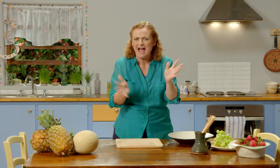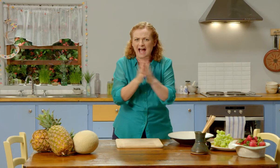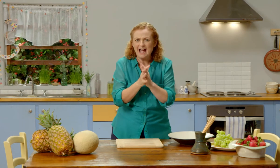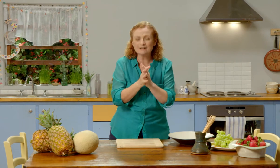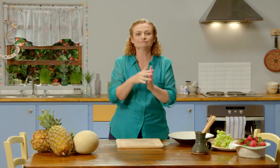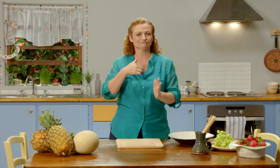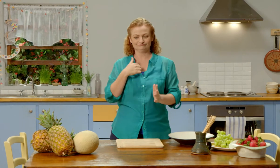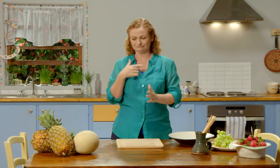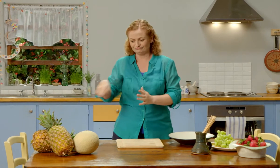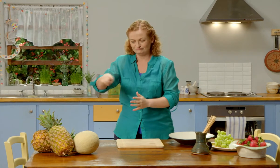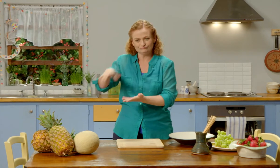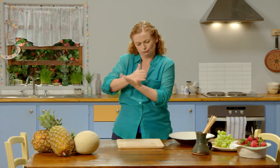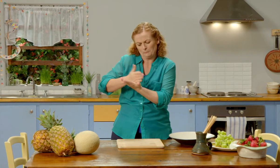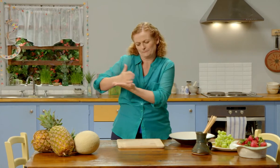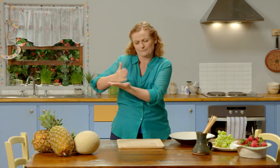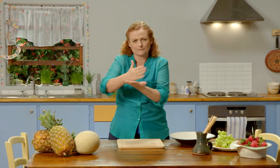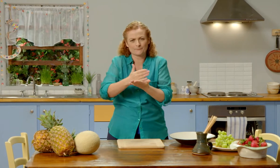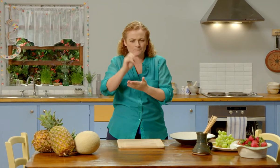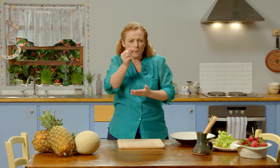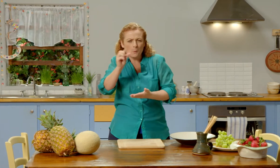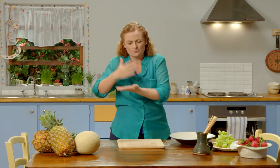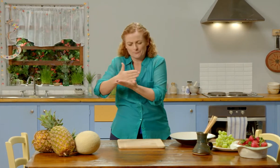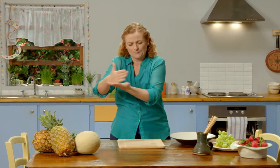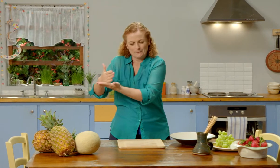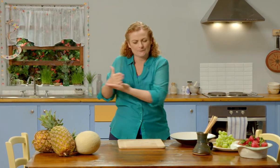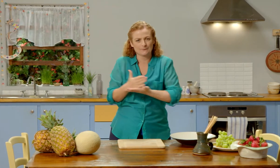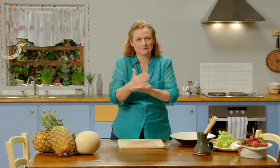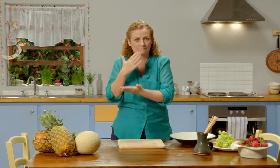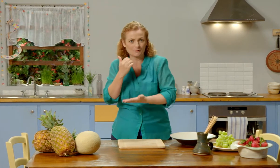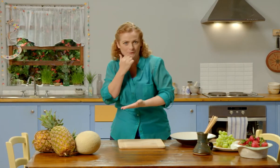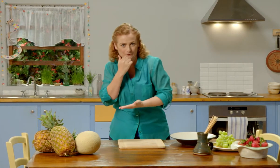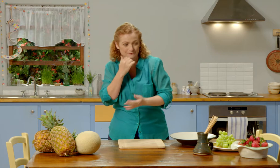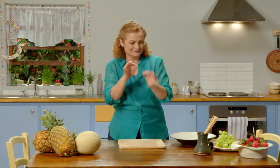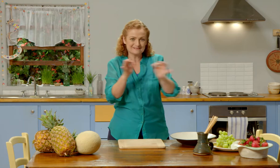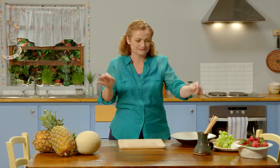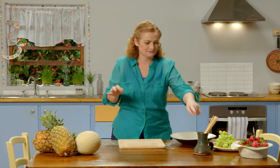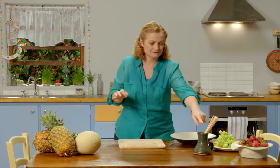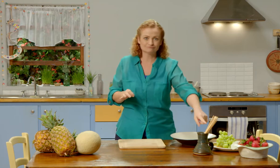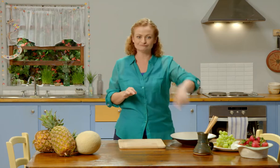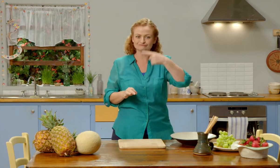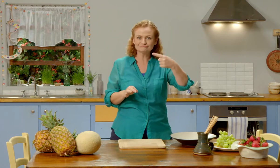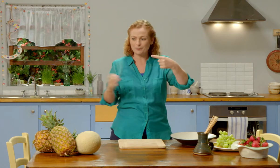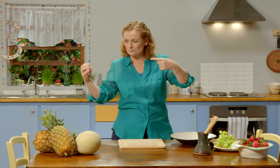I’m going to do that by chopping the fruit up into small pieces and putting them on this skewer.